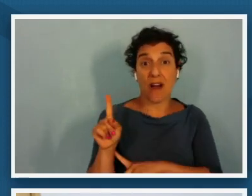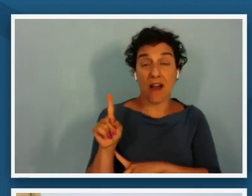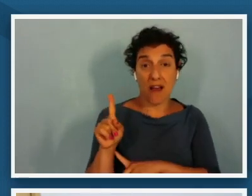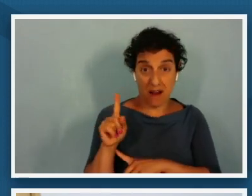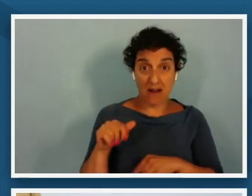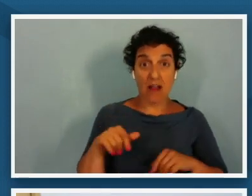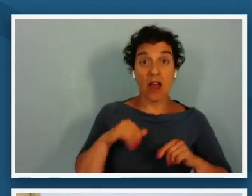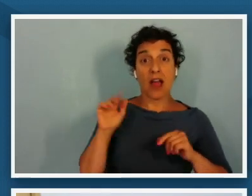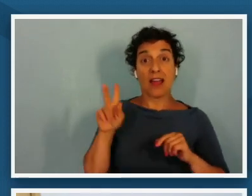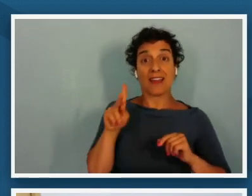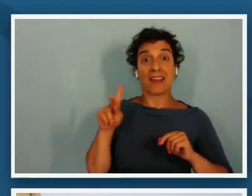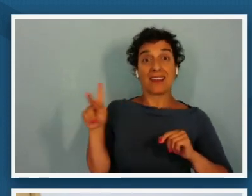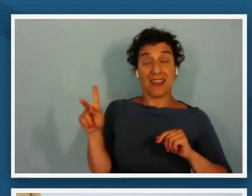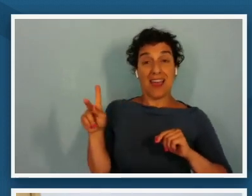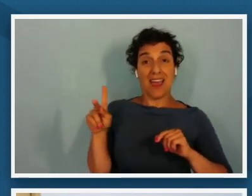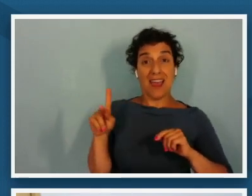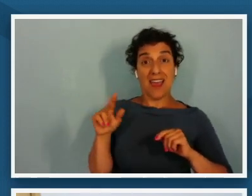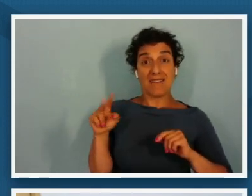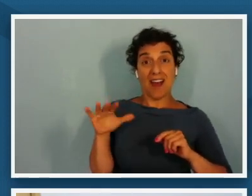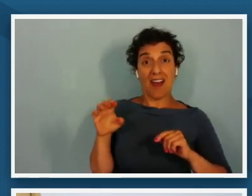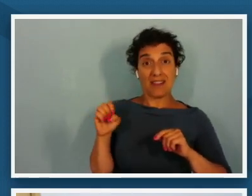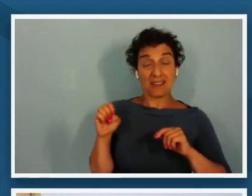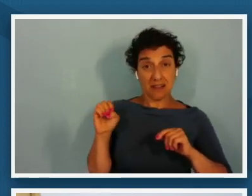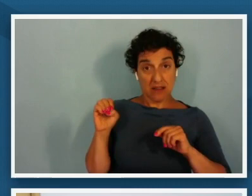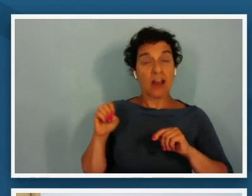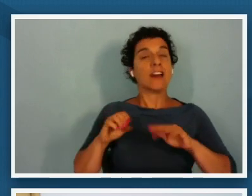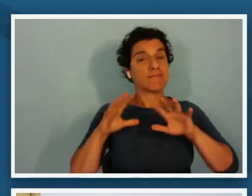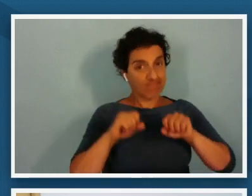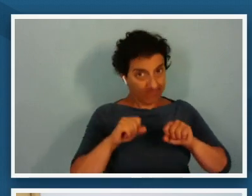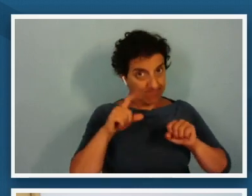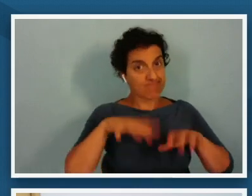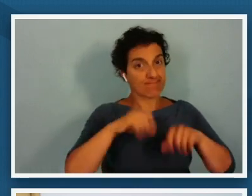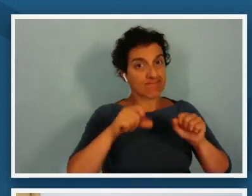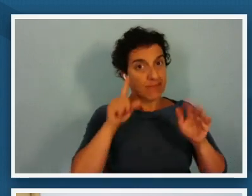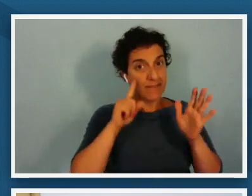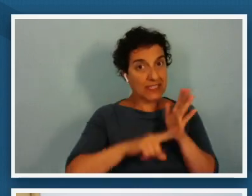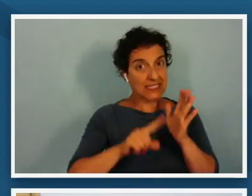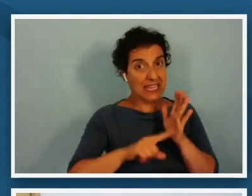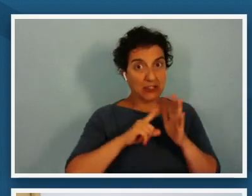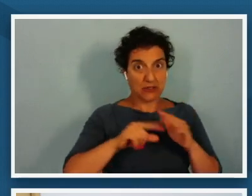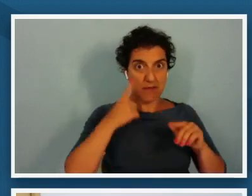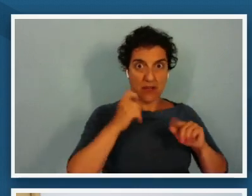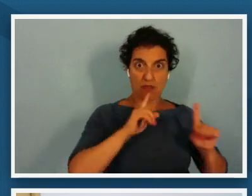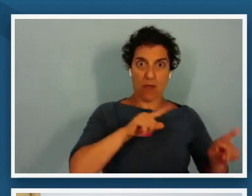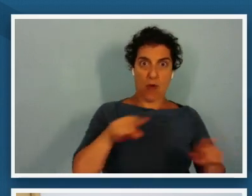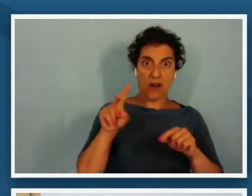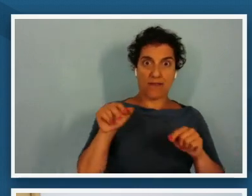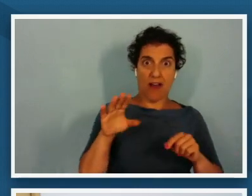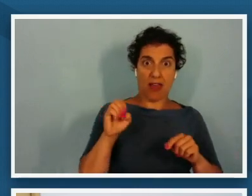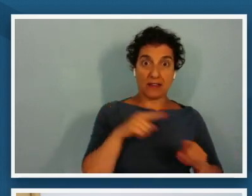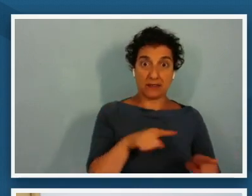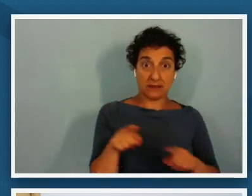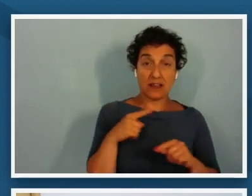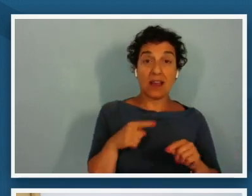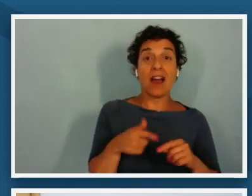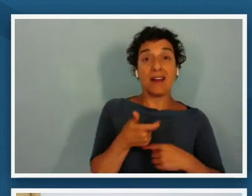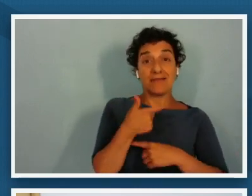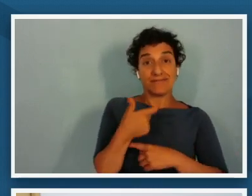klan the federal government conducted an investigation testimony video that we're about to